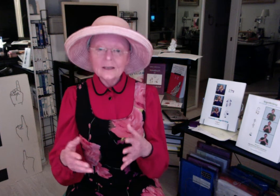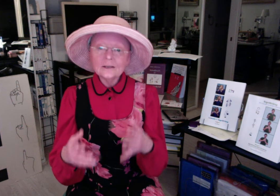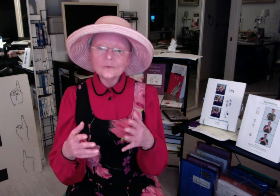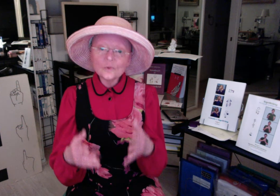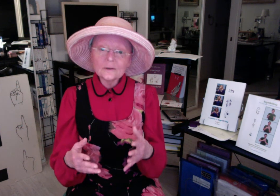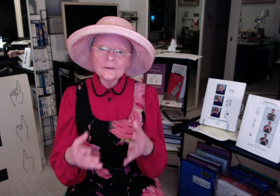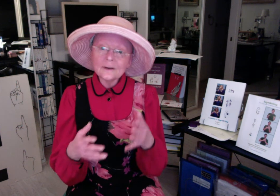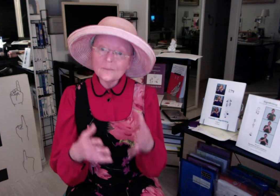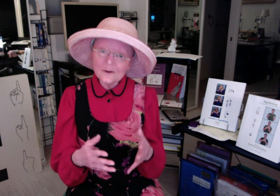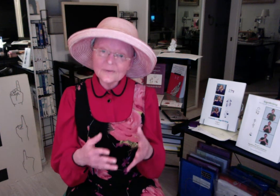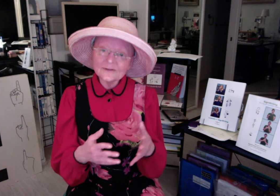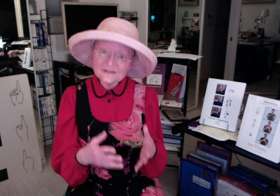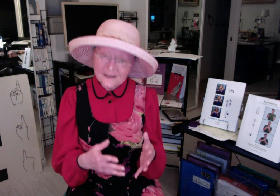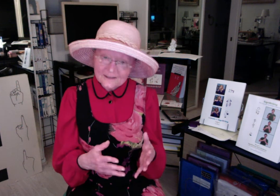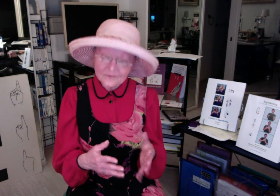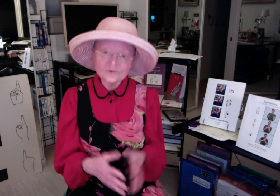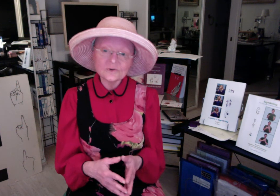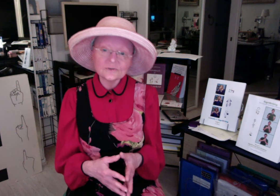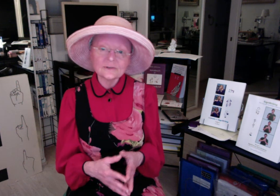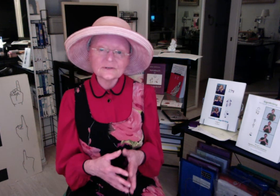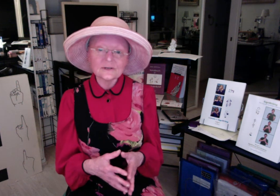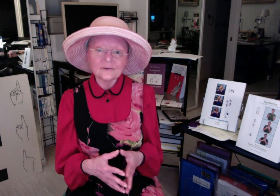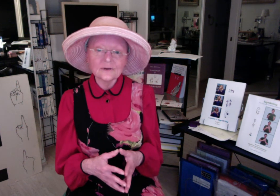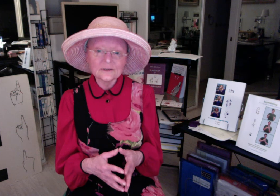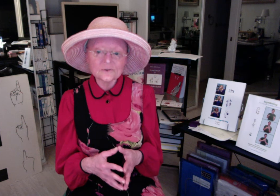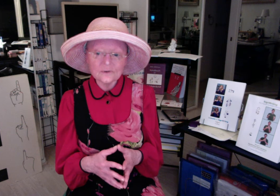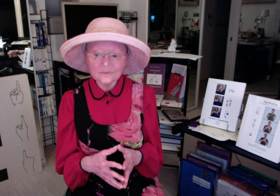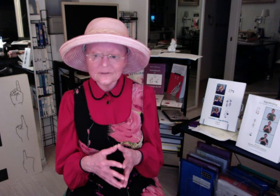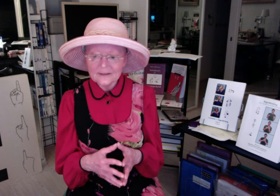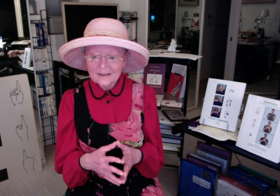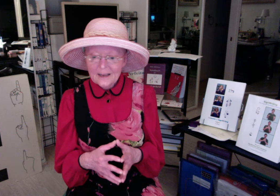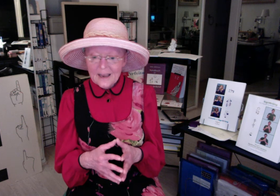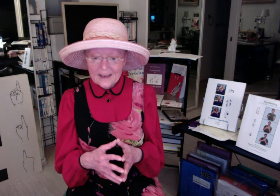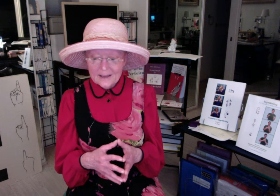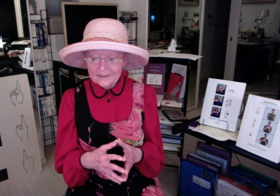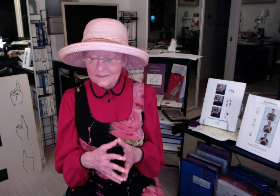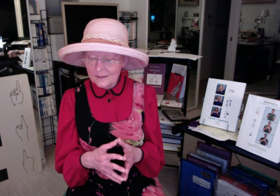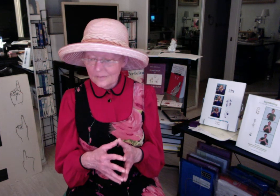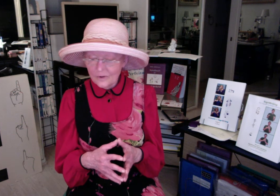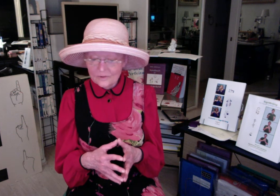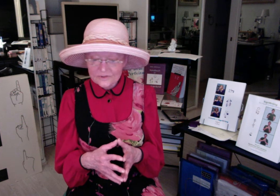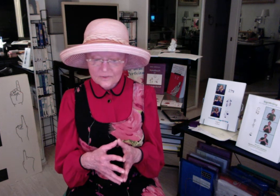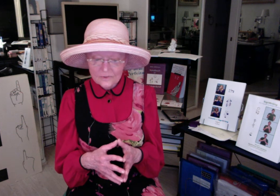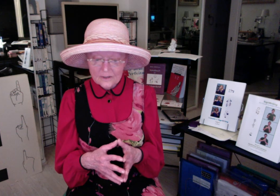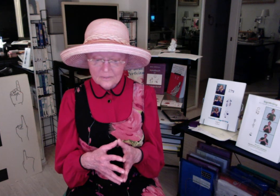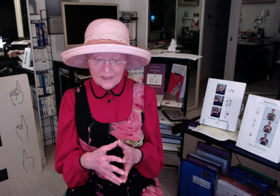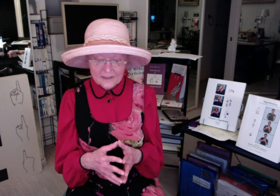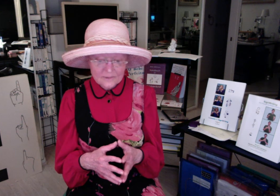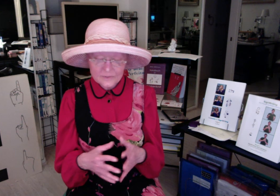written American Sign Language using the SignWriting script. And also Adam has been